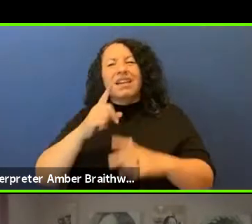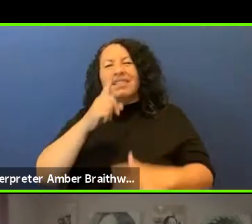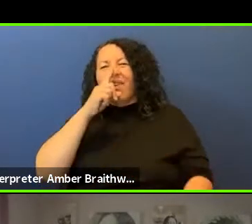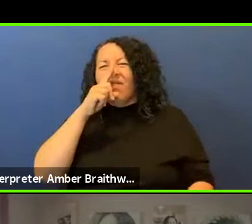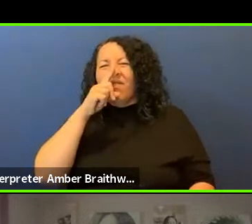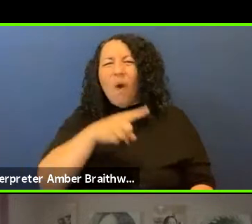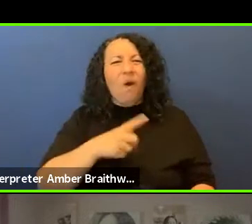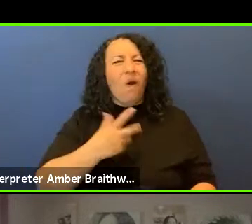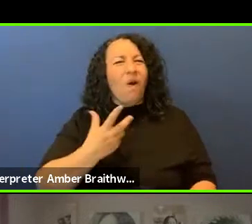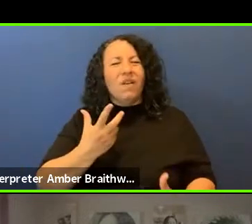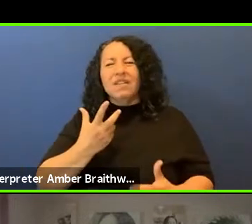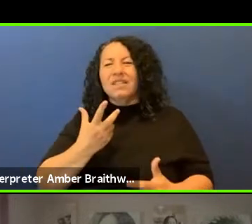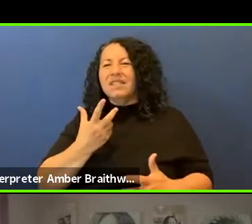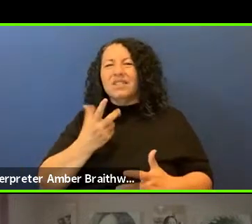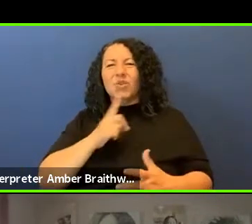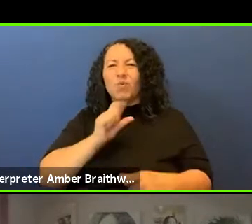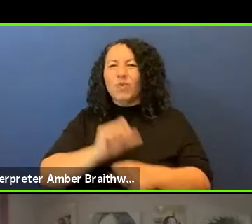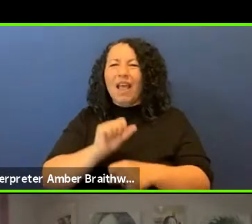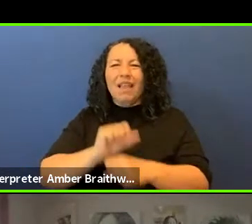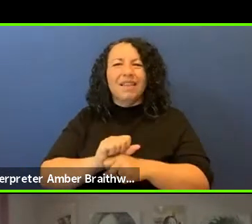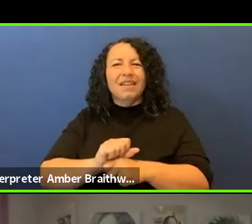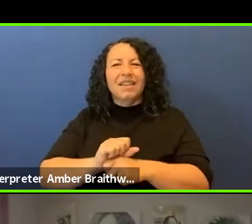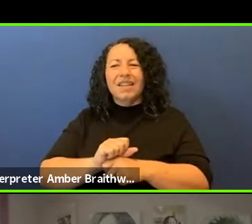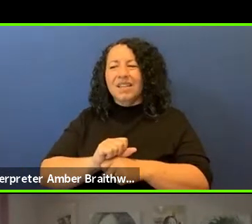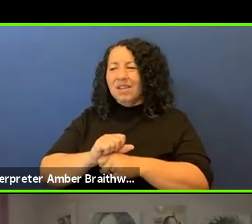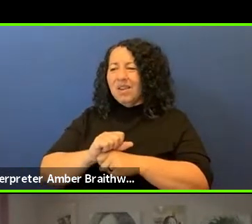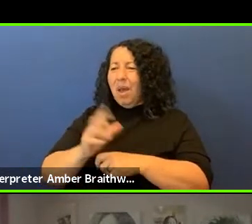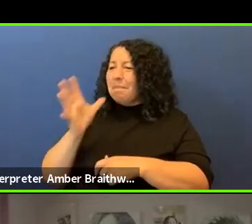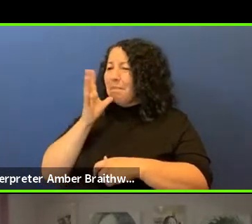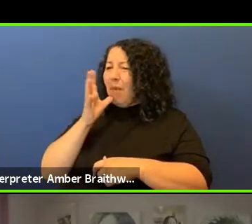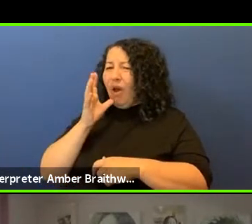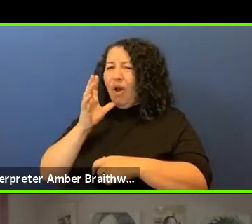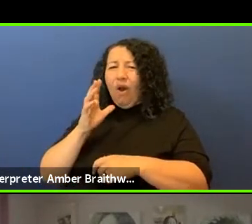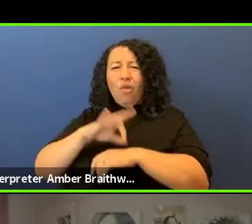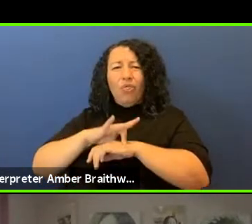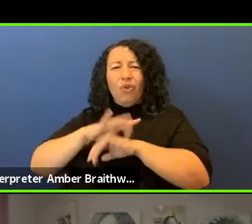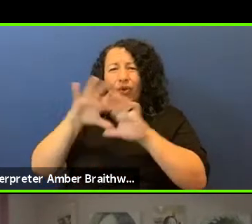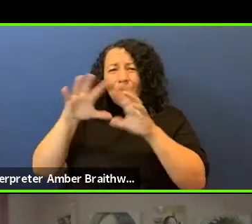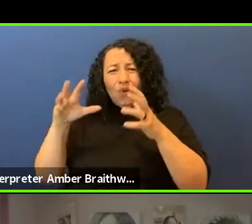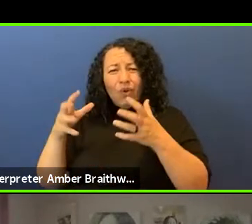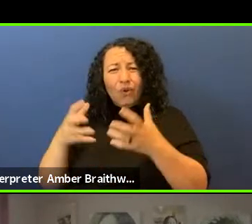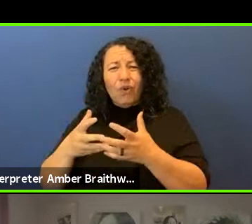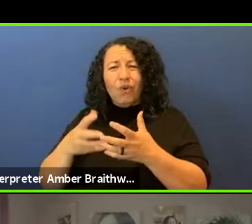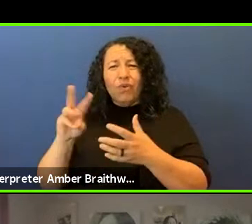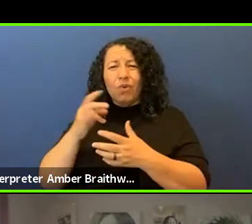because the mother earth, Unci Maka, will not sustain in those circumstances